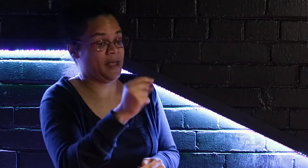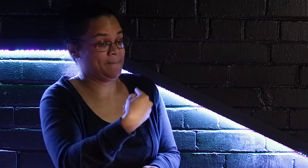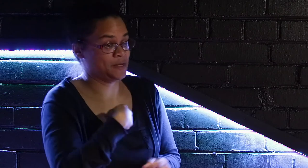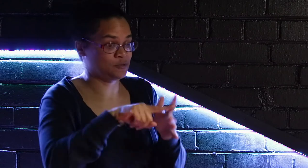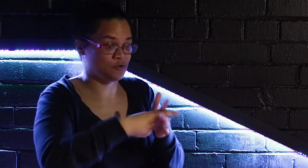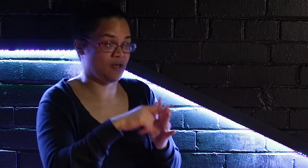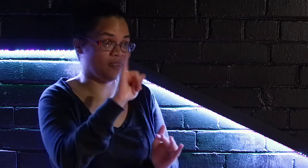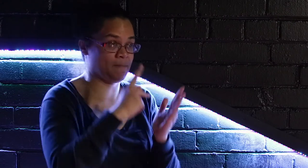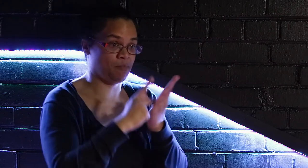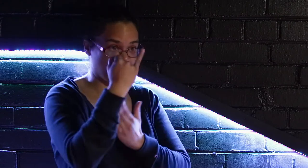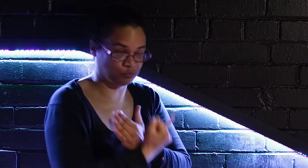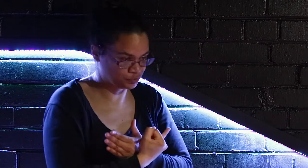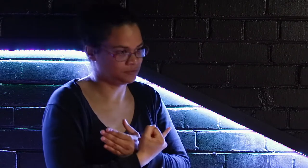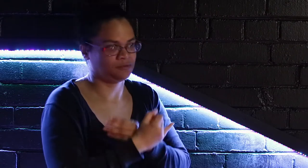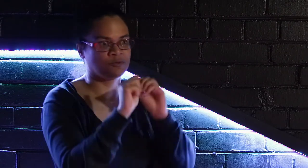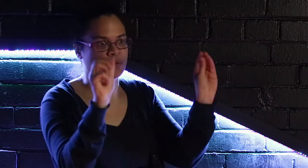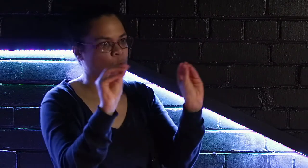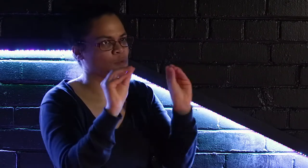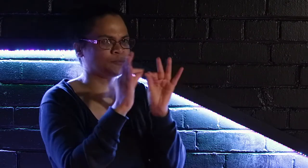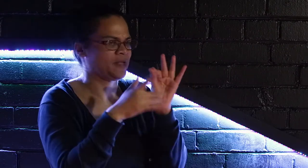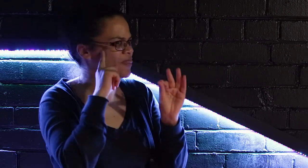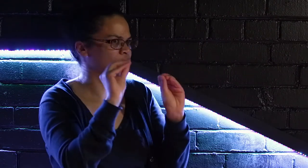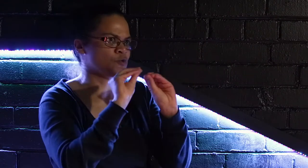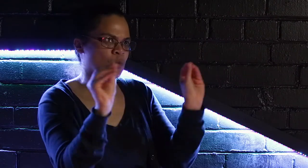When DM and I started the project, we didn't have any Interpreters.